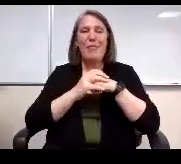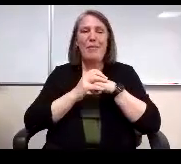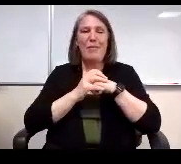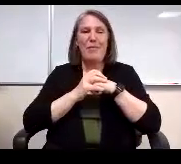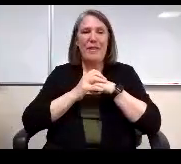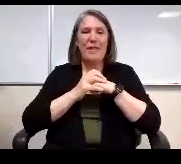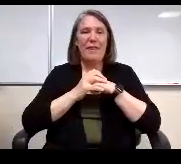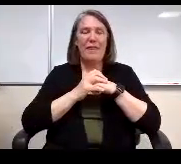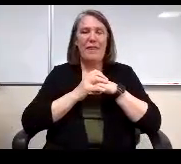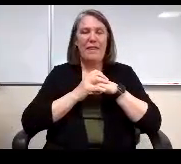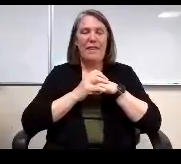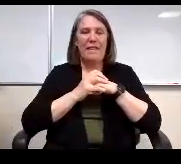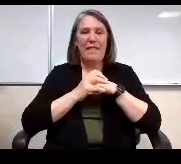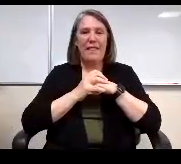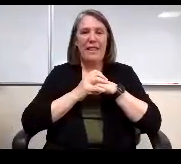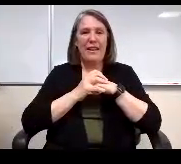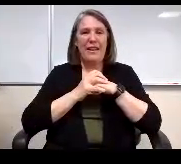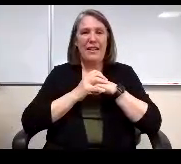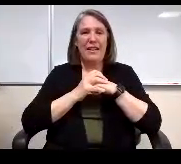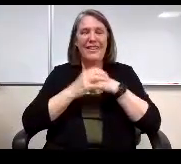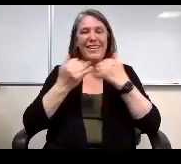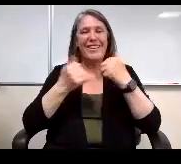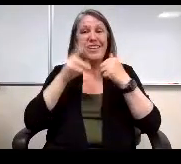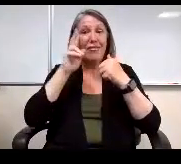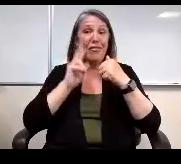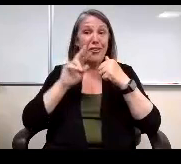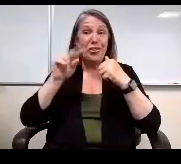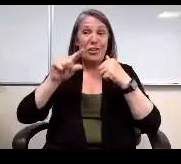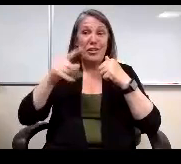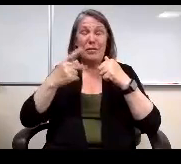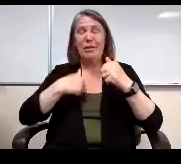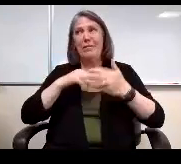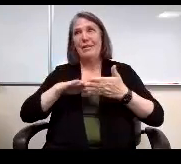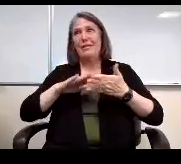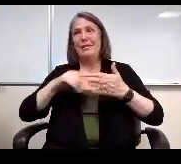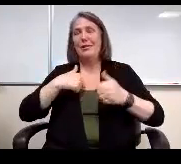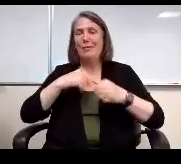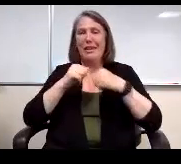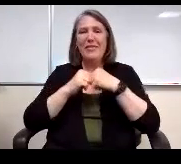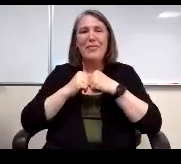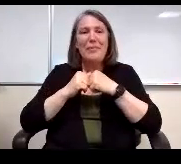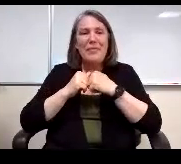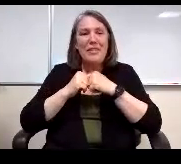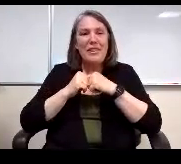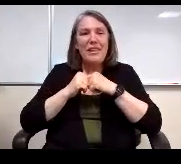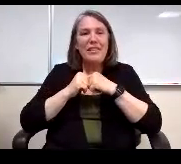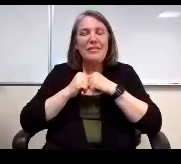The Virgin GP excuse me going on this basically talks about the